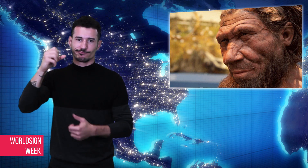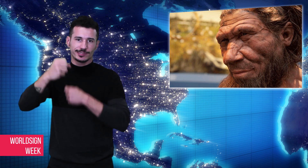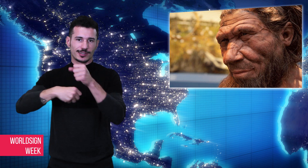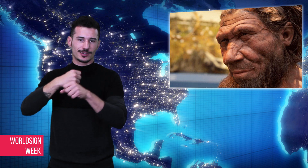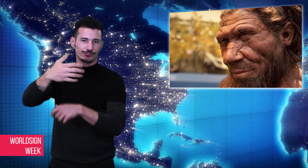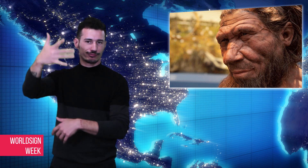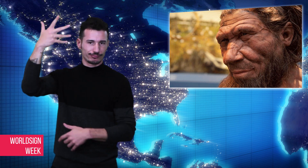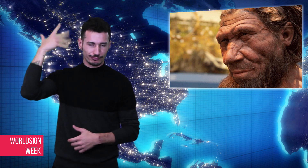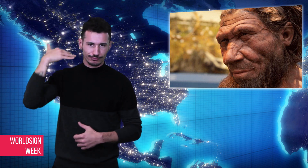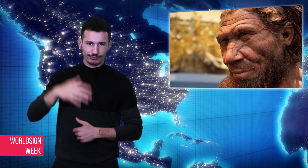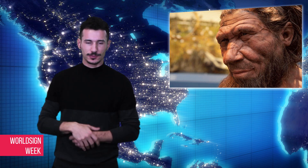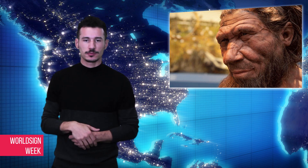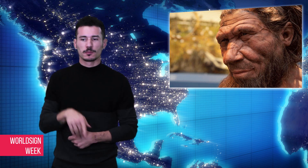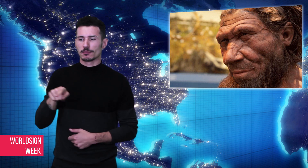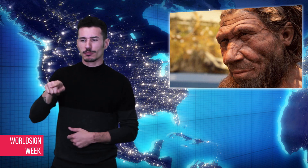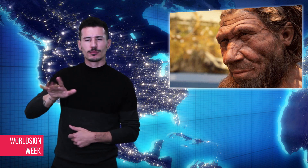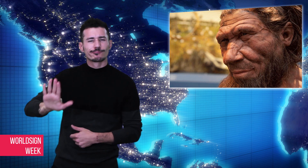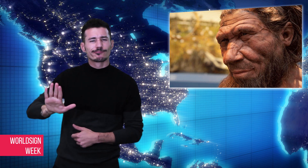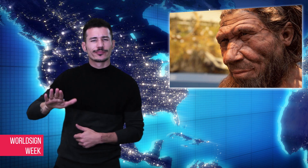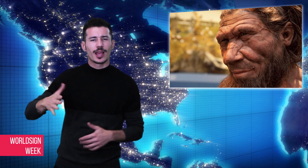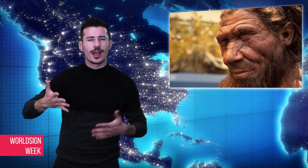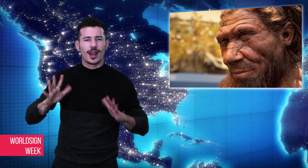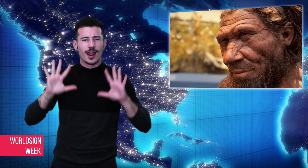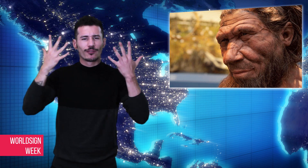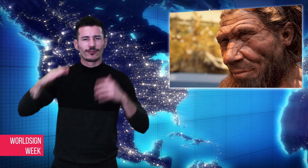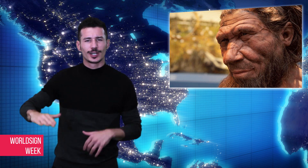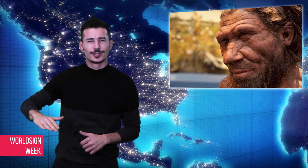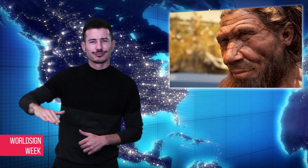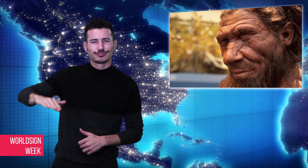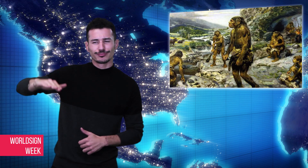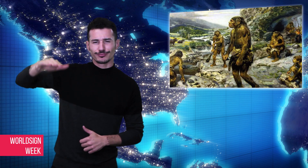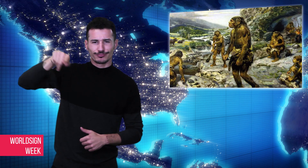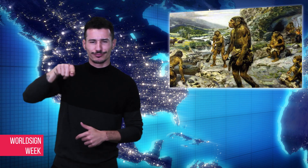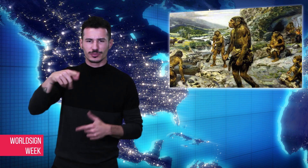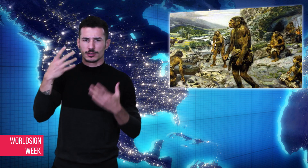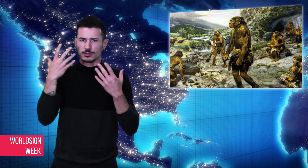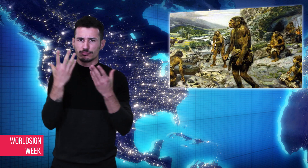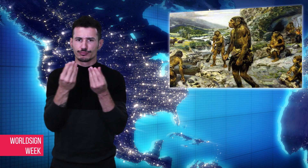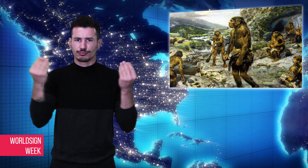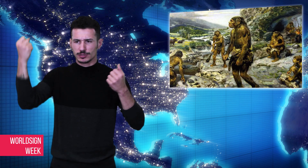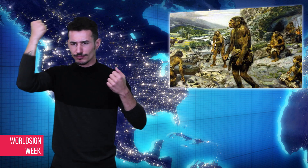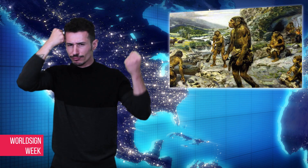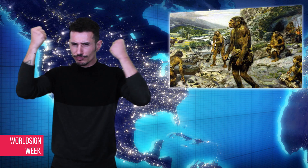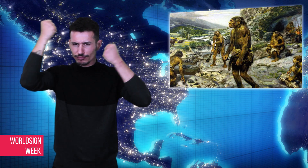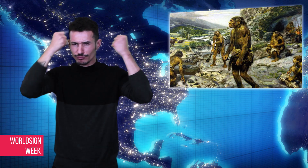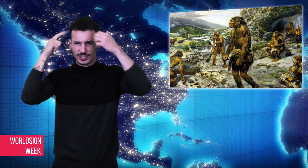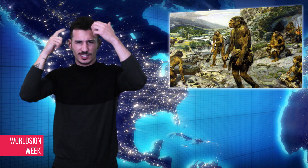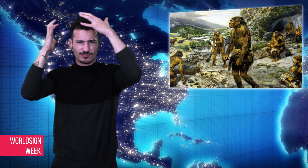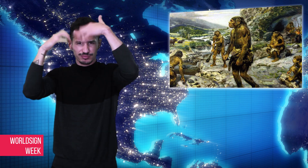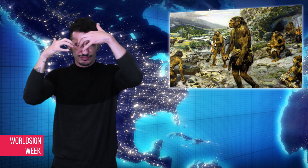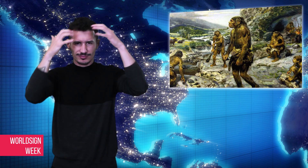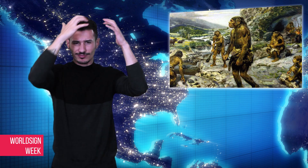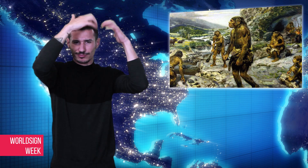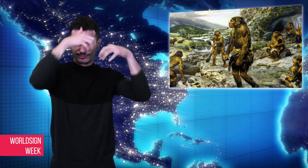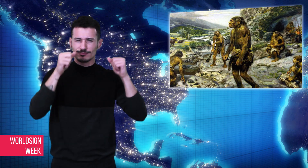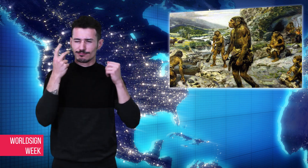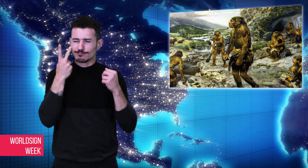developed bony growths in his ear canals making him Deaf. His right